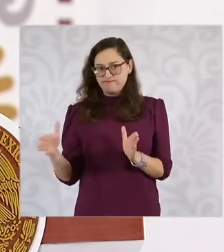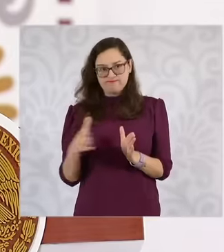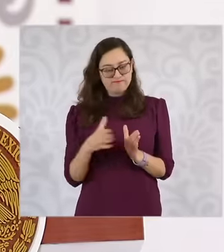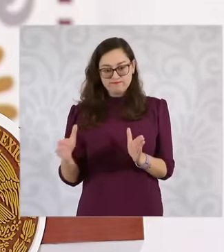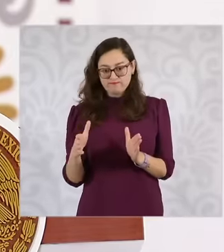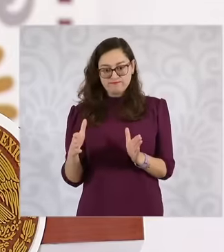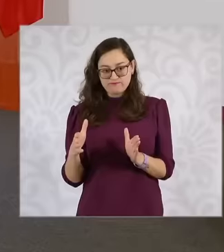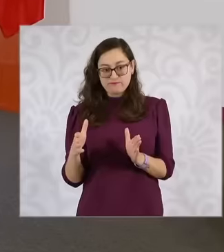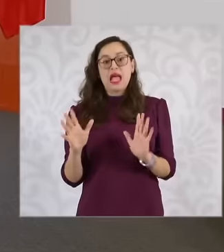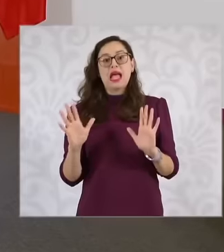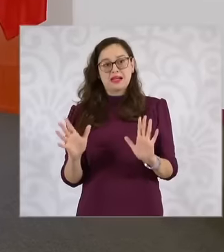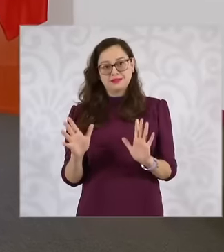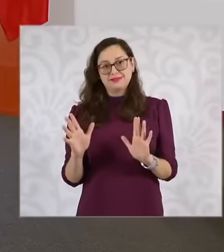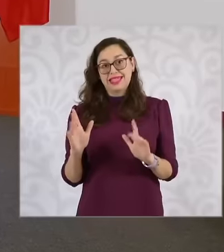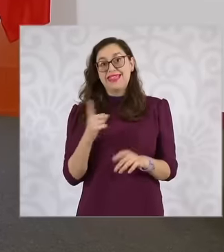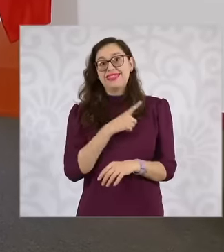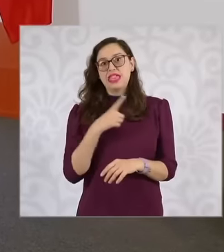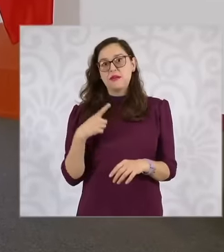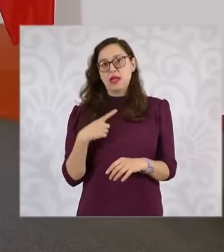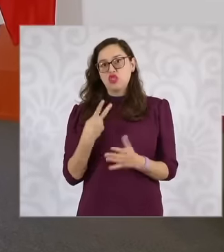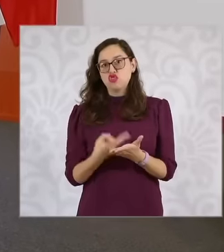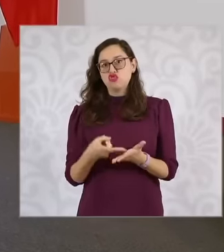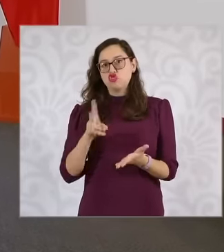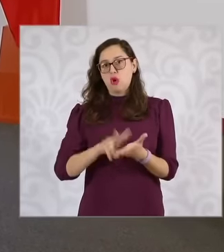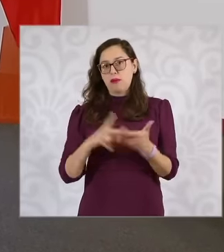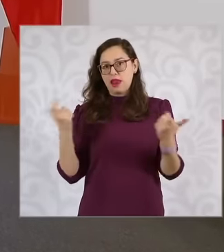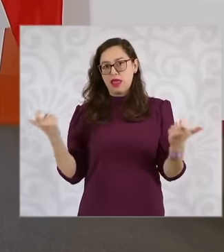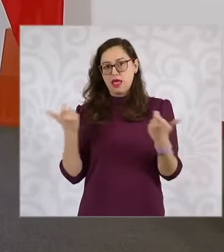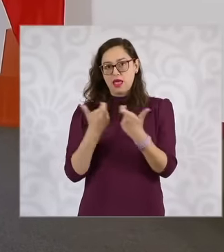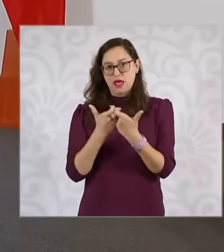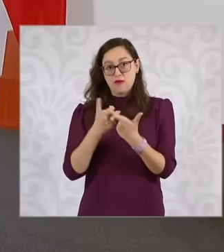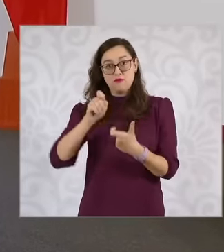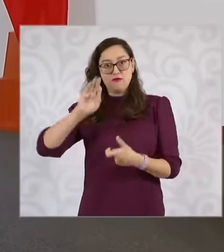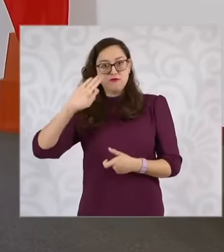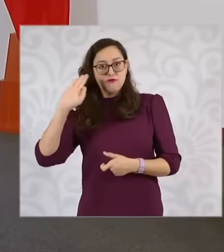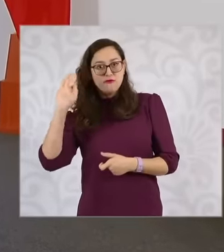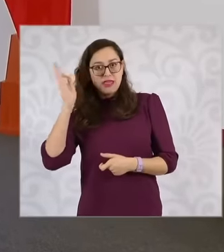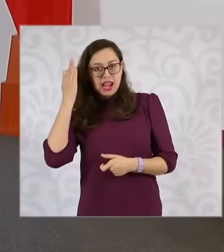when I was head of government in Mexico City we signed an agreement with the then